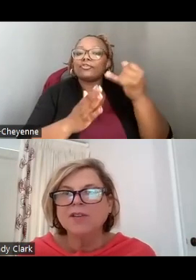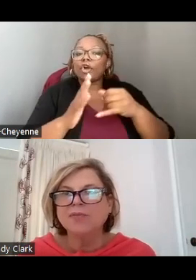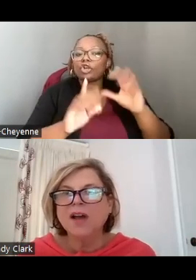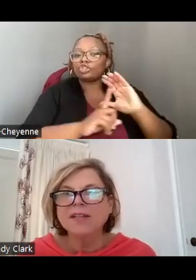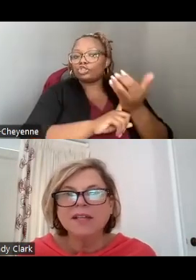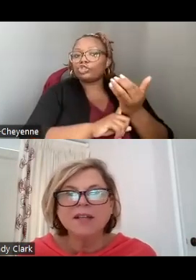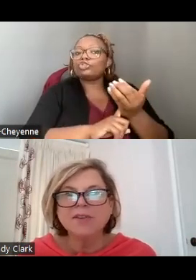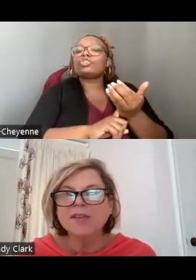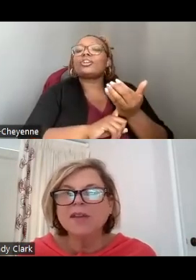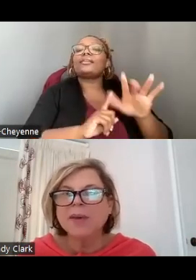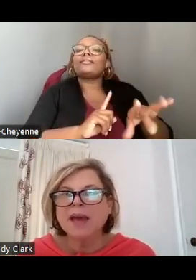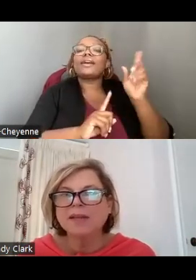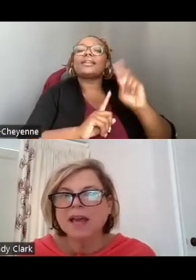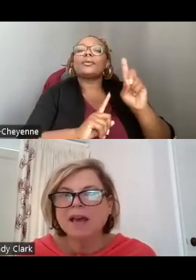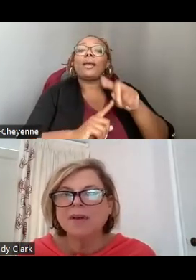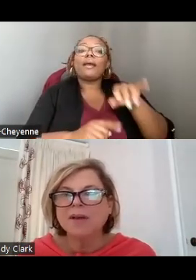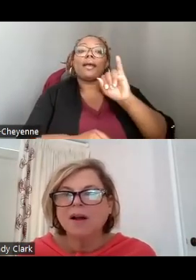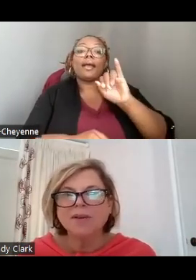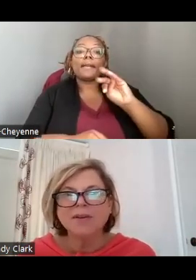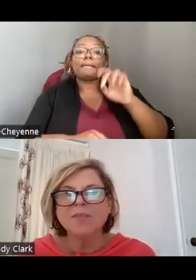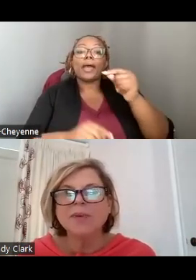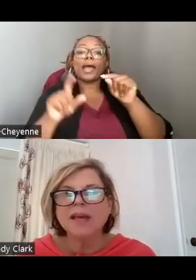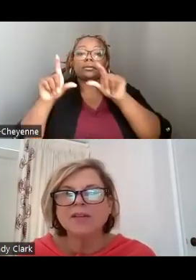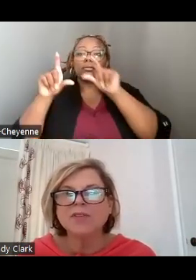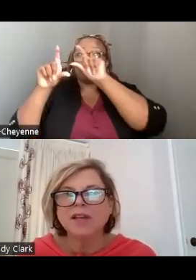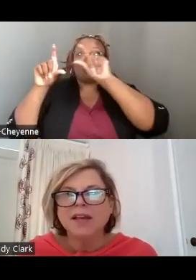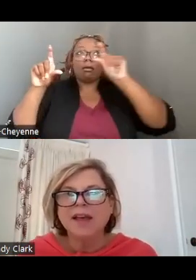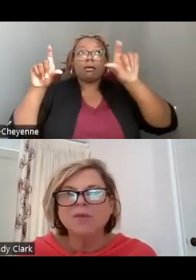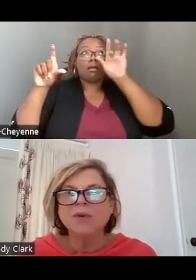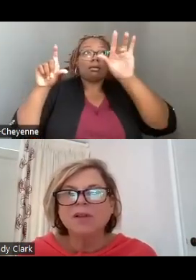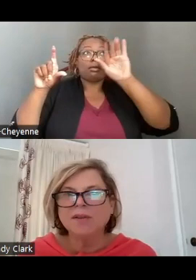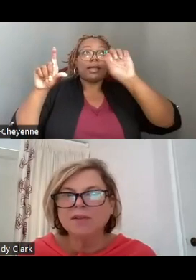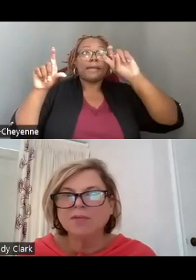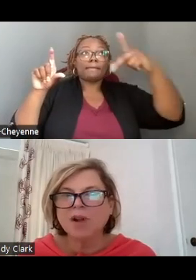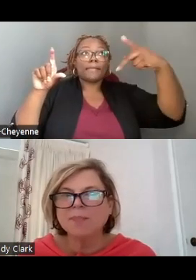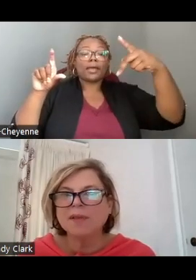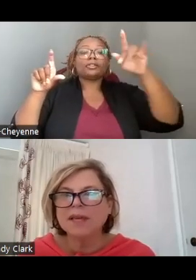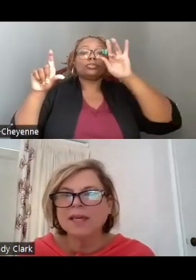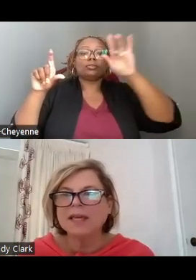AND YOU'LL FIND IT UNDER THE IMPACT TAB ON OUR HOME PAGE.AND WE'LL ALSO DROP THE LINK